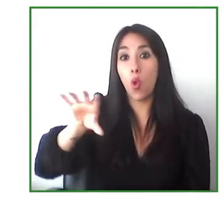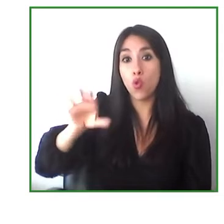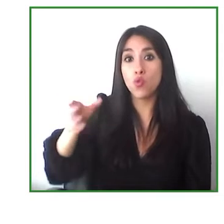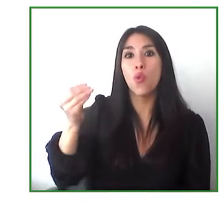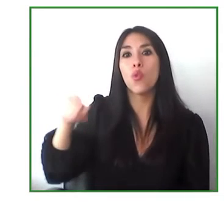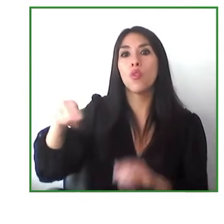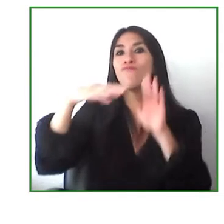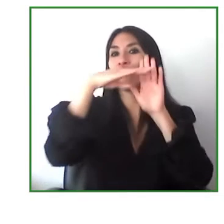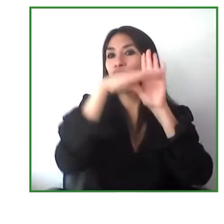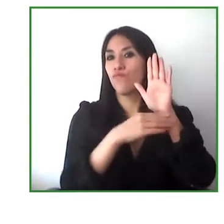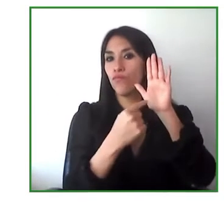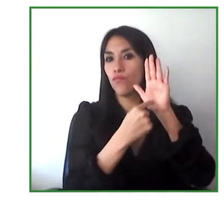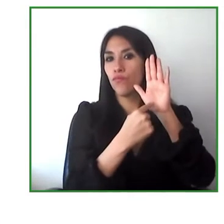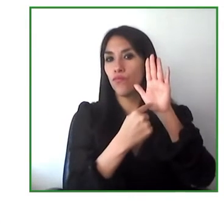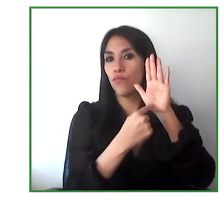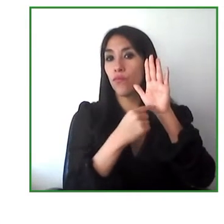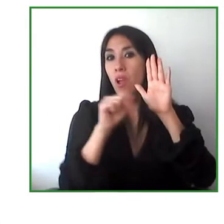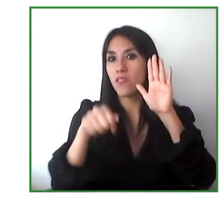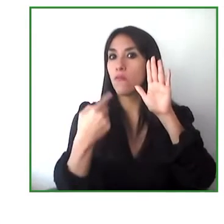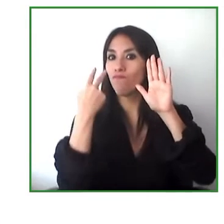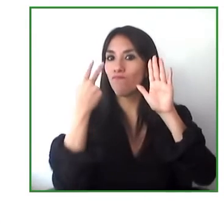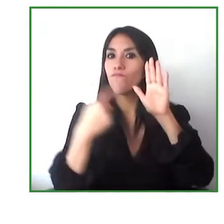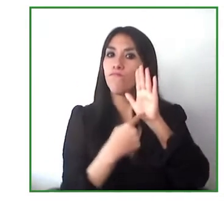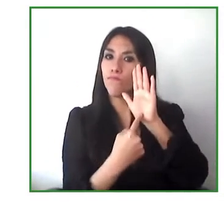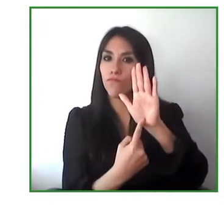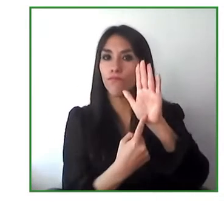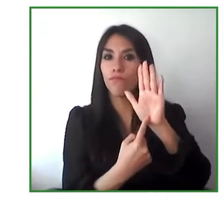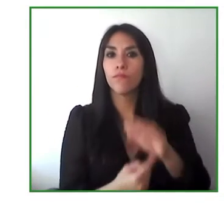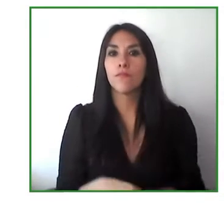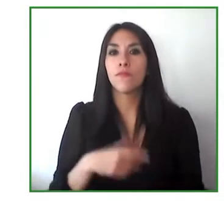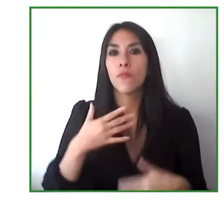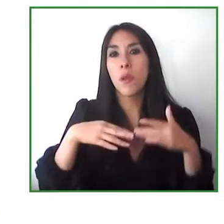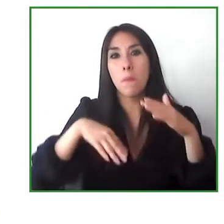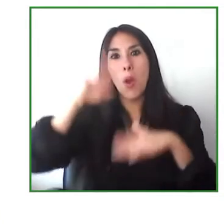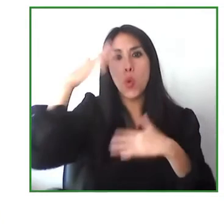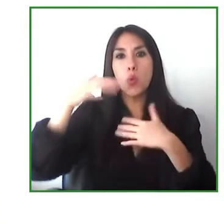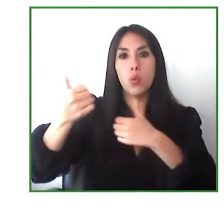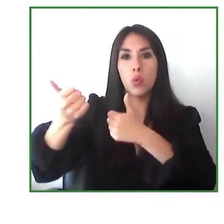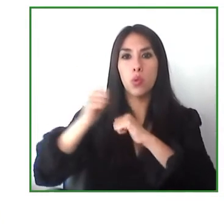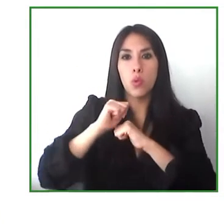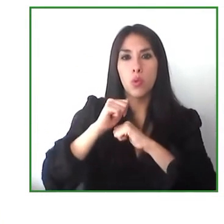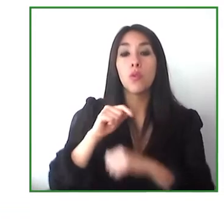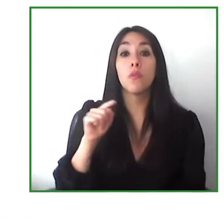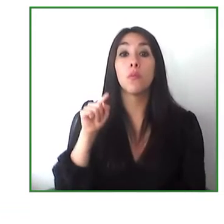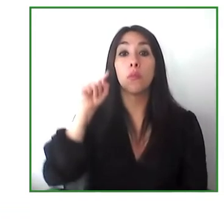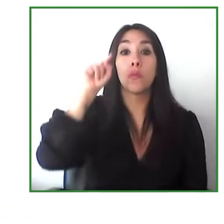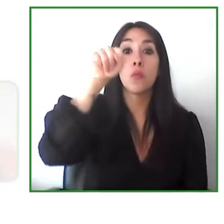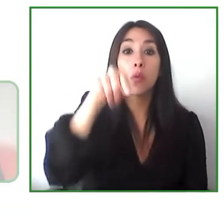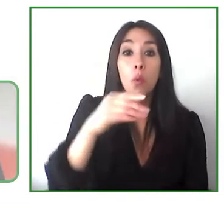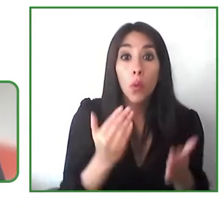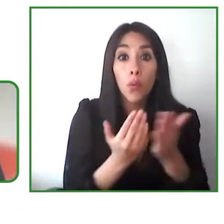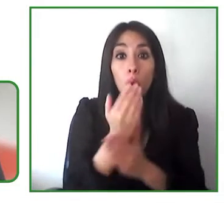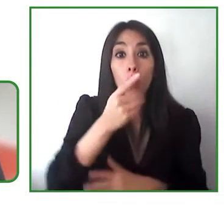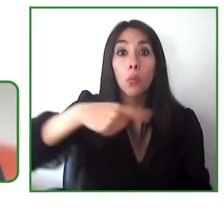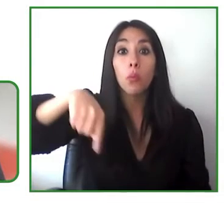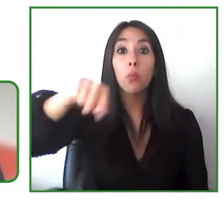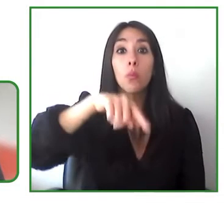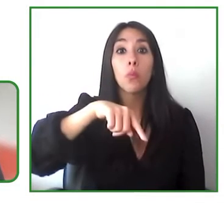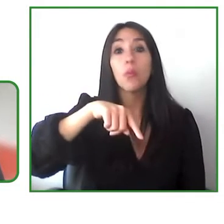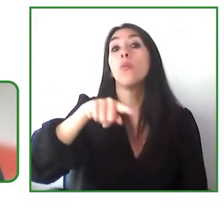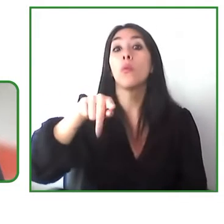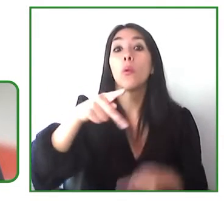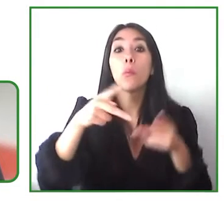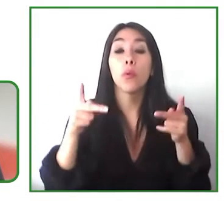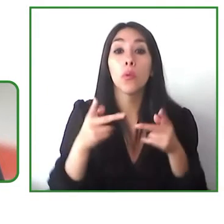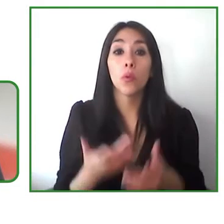that we face when we want to replicate this in a new area